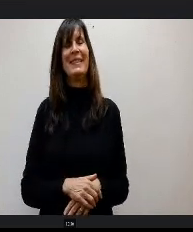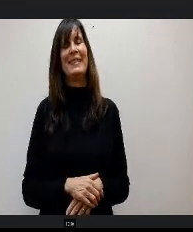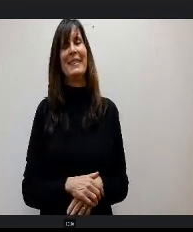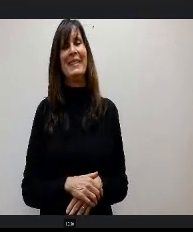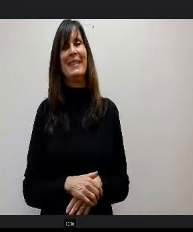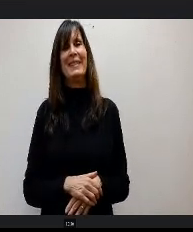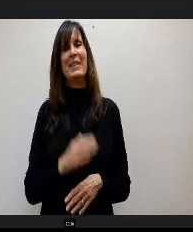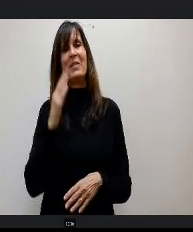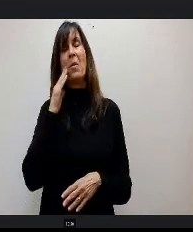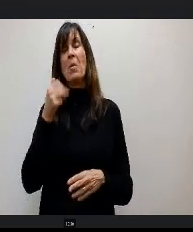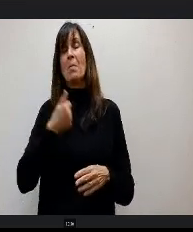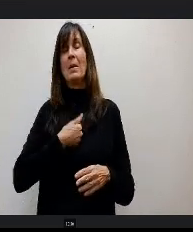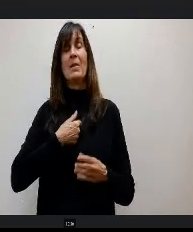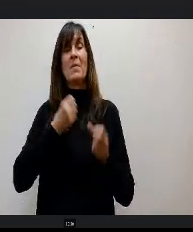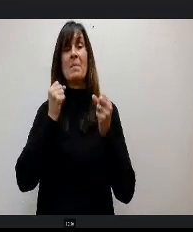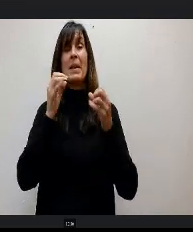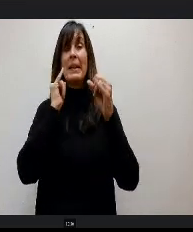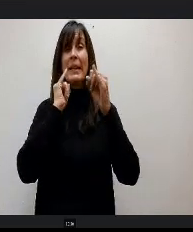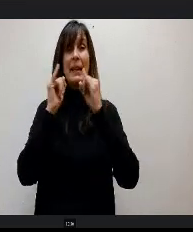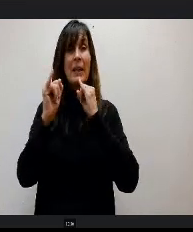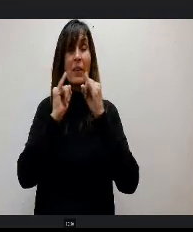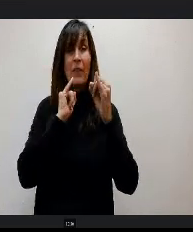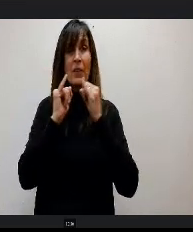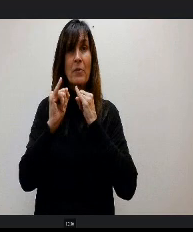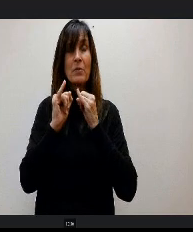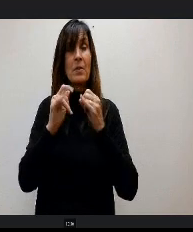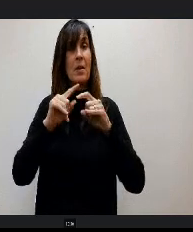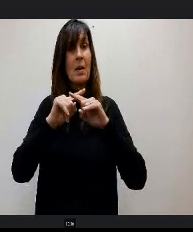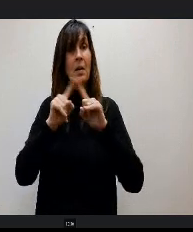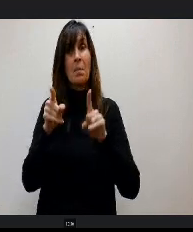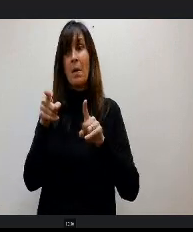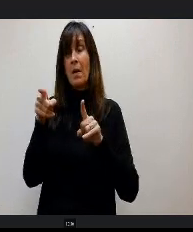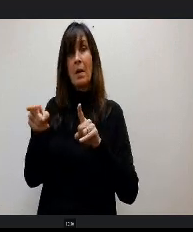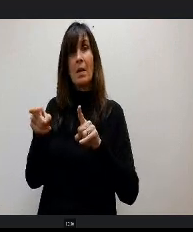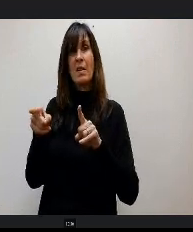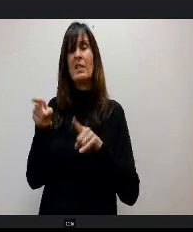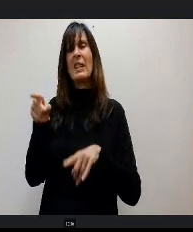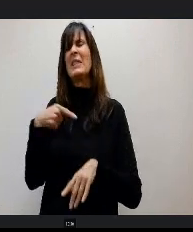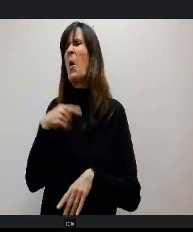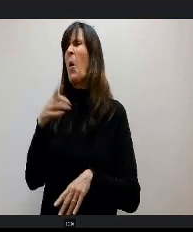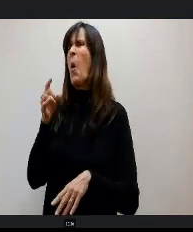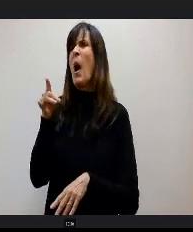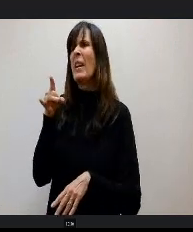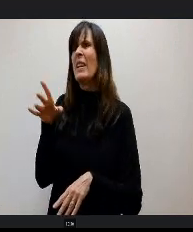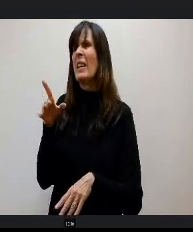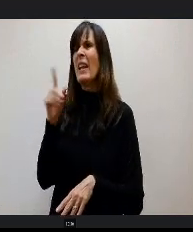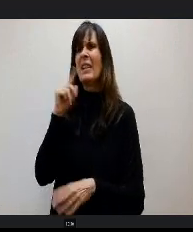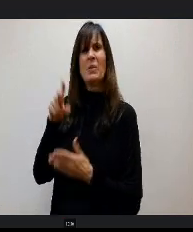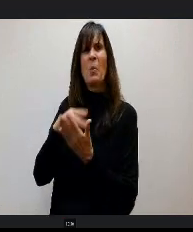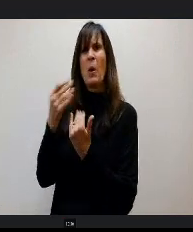interviews and I've never had somebody in an interview say, you know, I really didn't like this project I have to do. But she